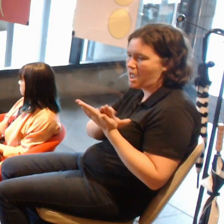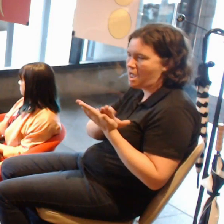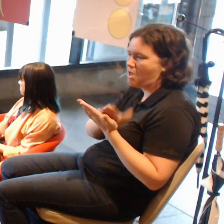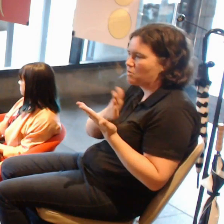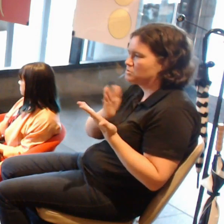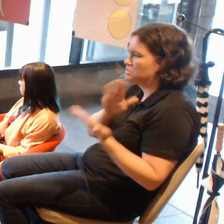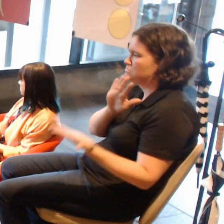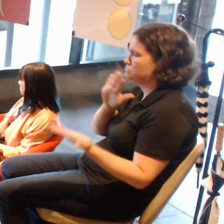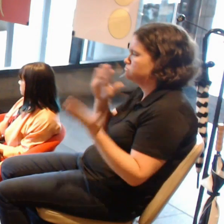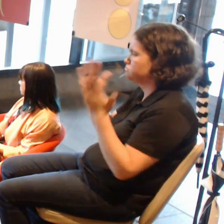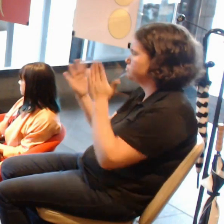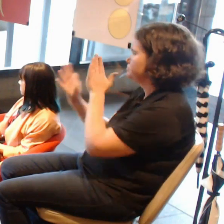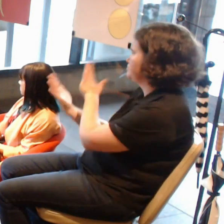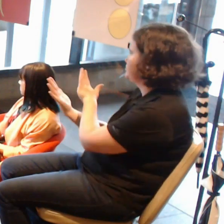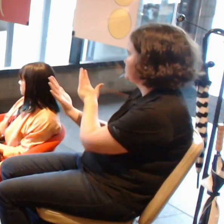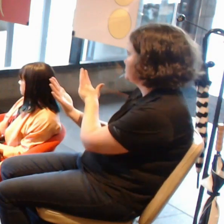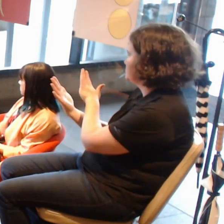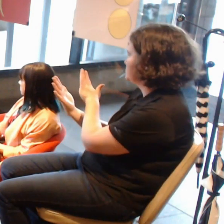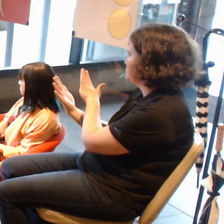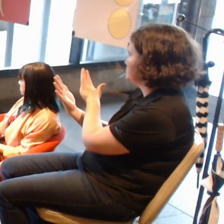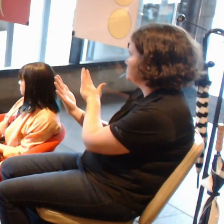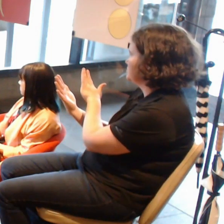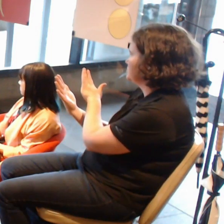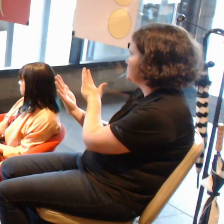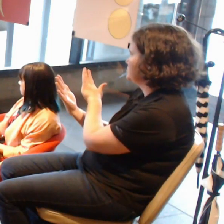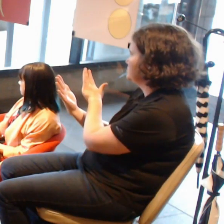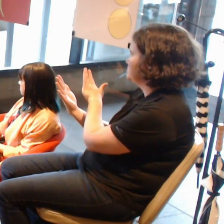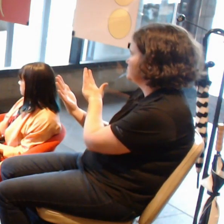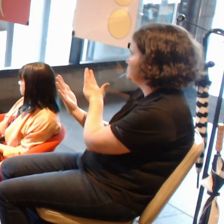the gross or the sublime alternate things going on.